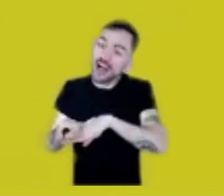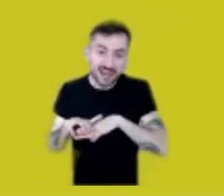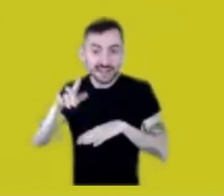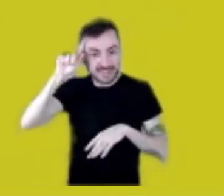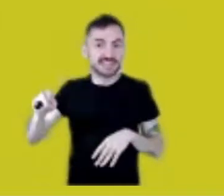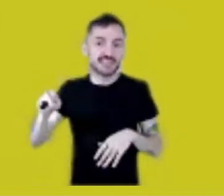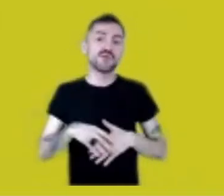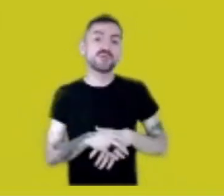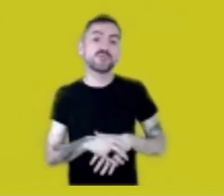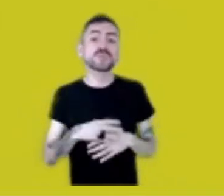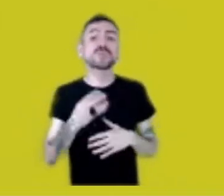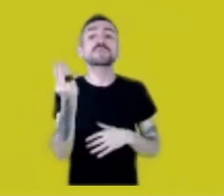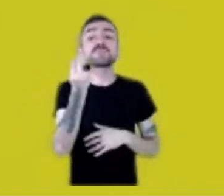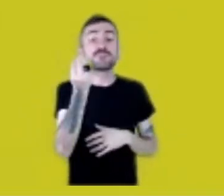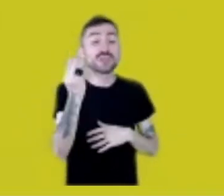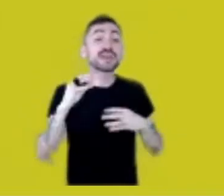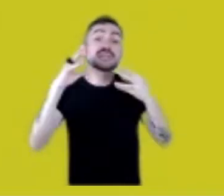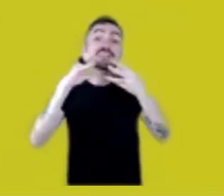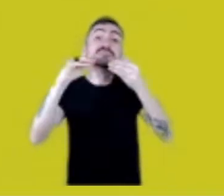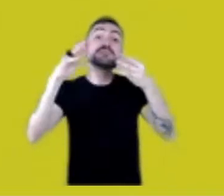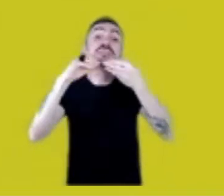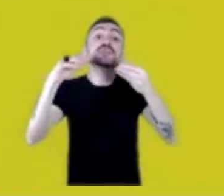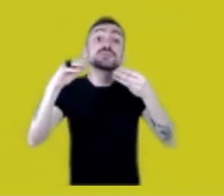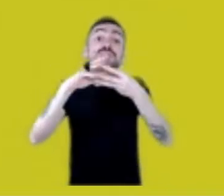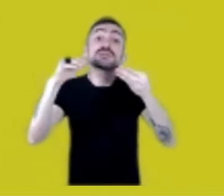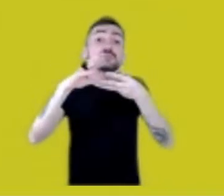because the spirits guided them.